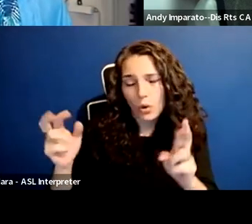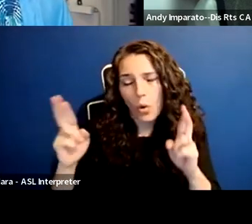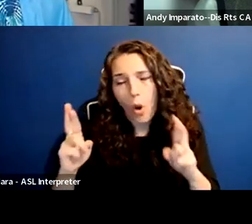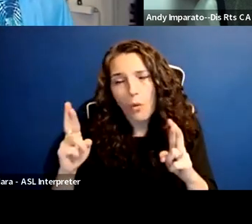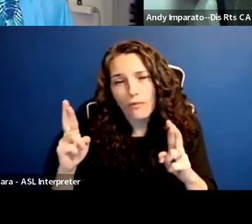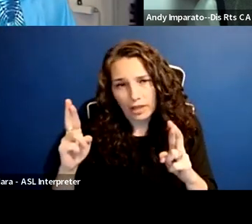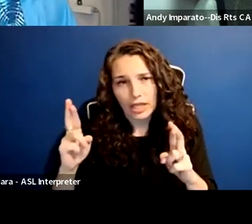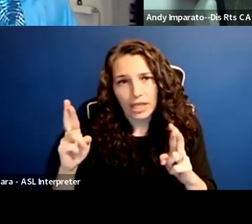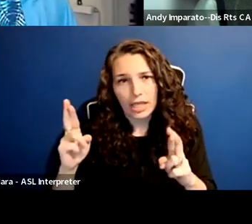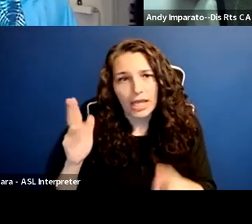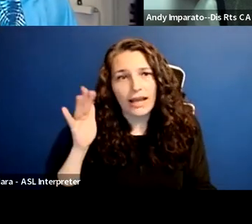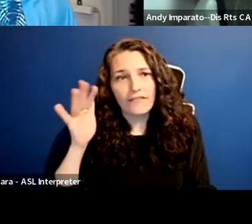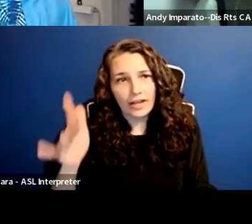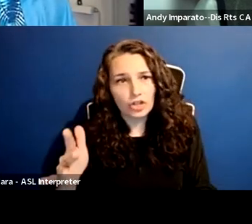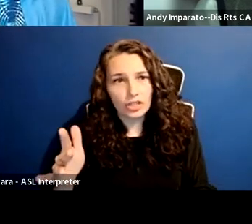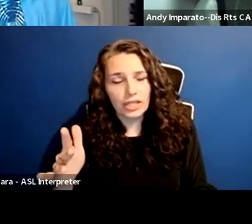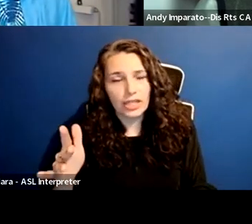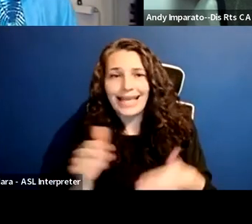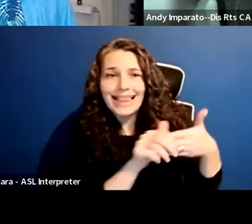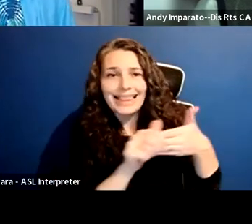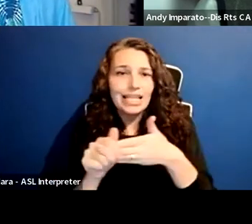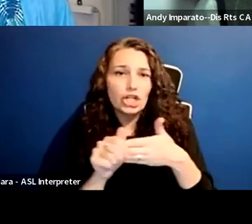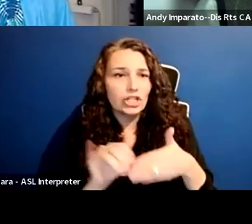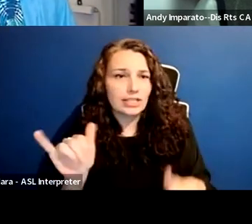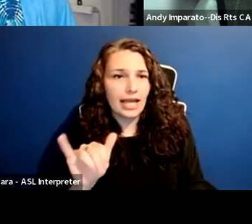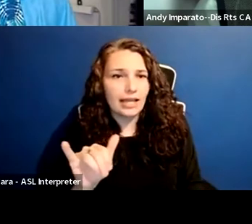that we just won't have to have as many of them moving forward.